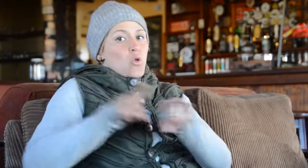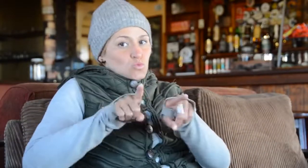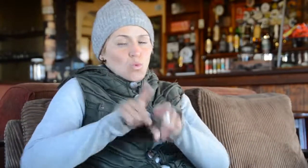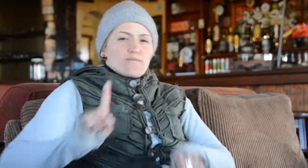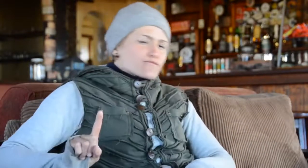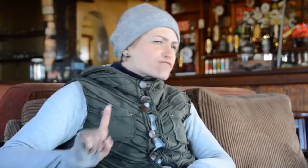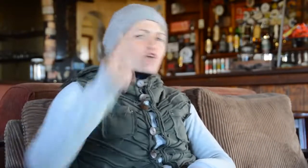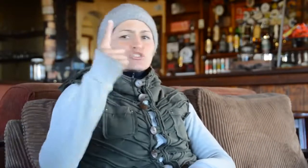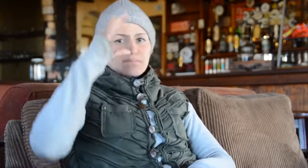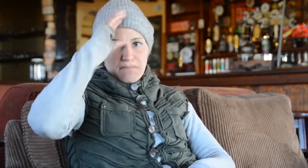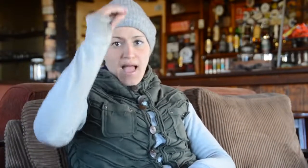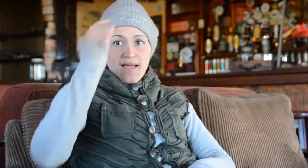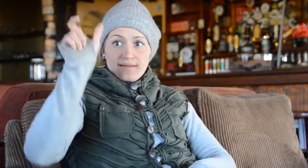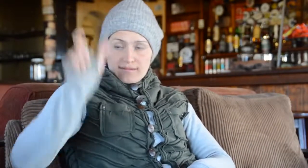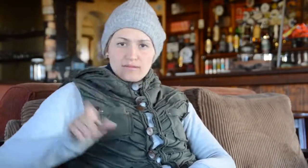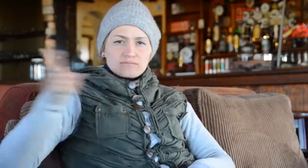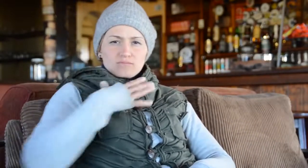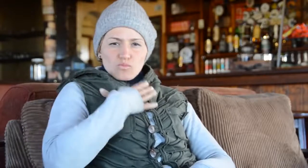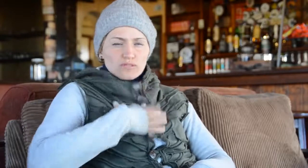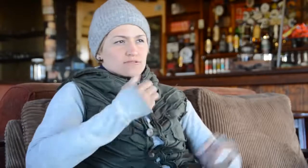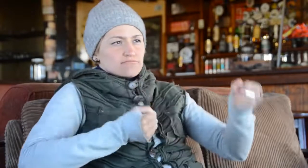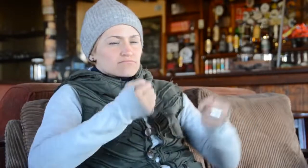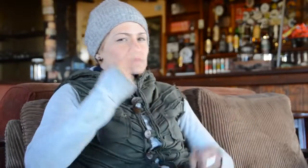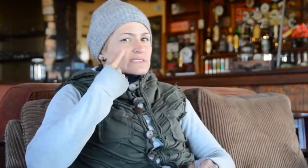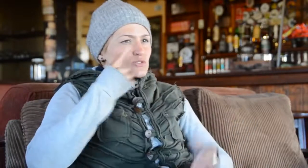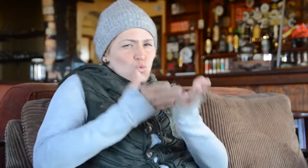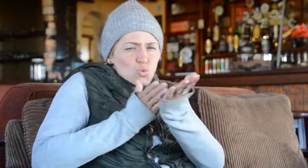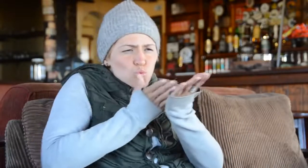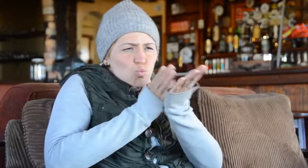He was also the first man to explore